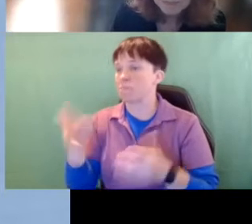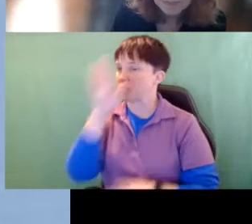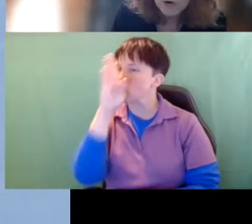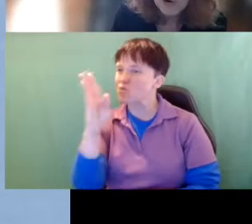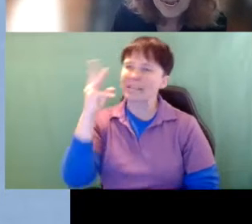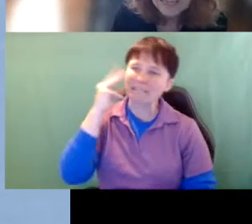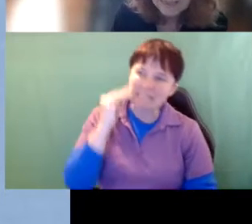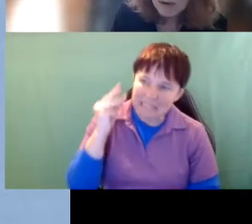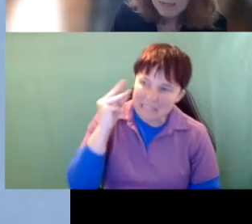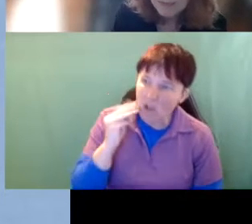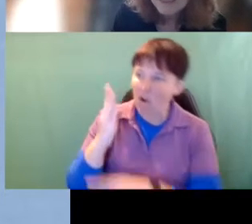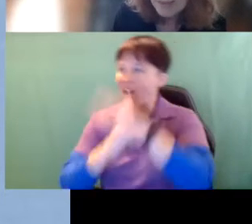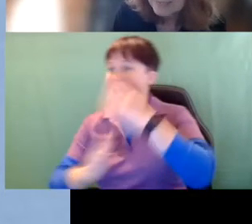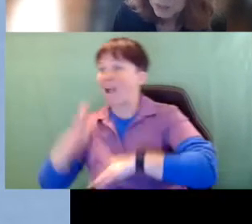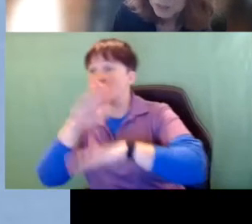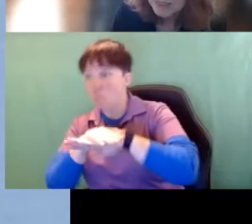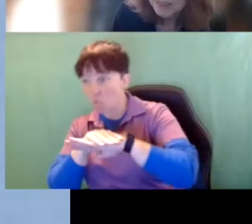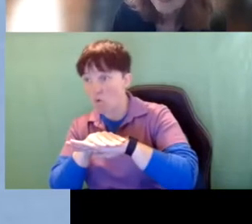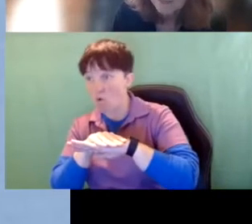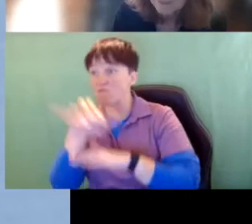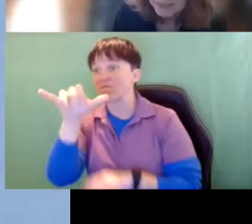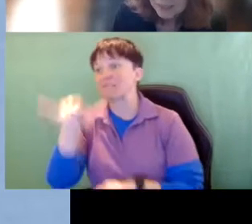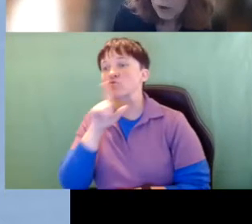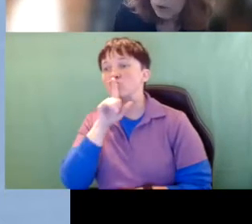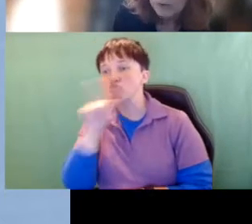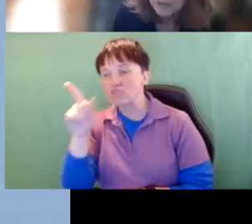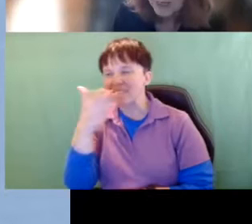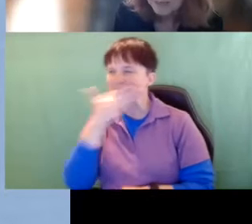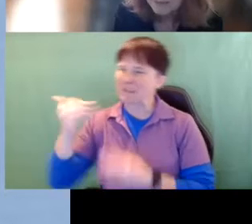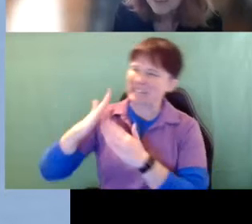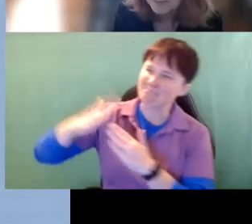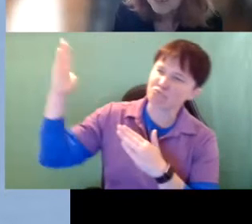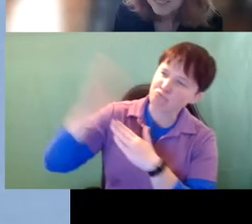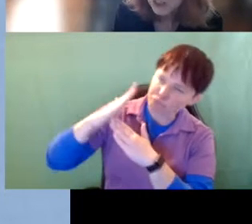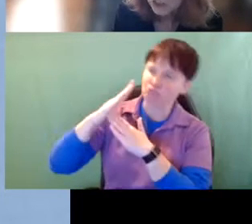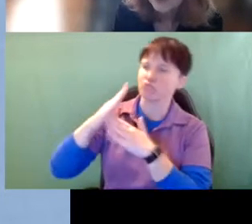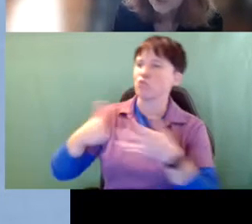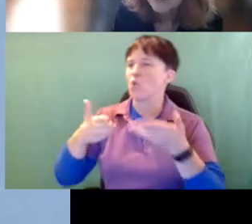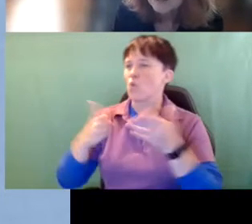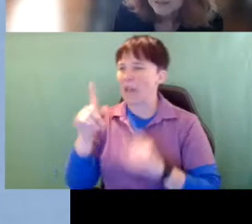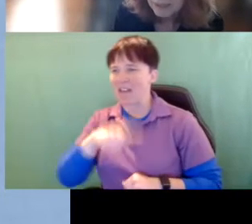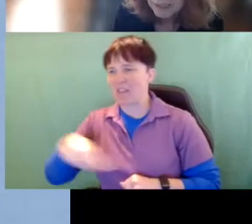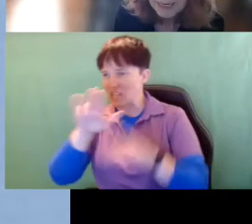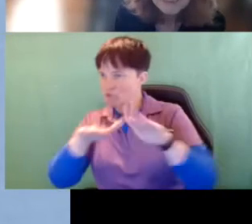or hands-on that is really the best and only way some of these children will learn. That